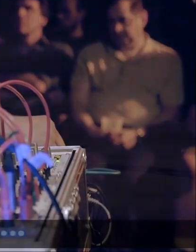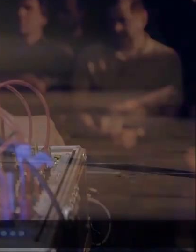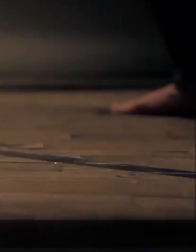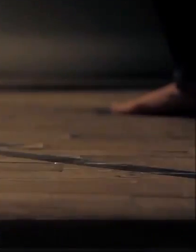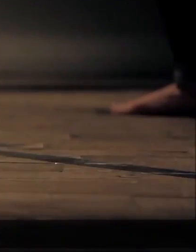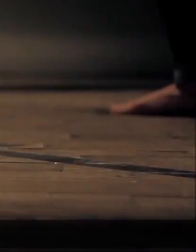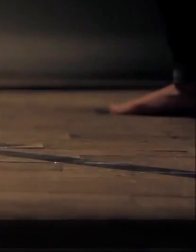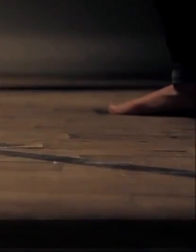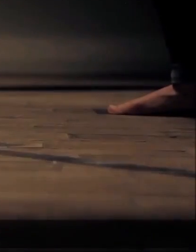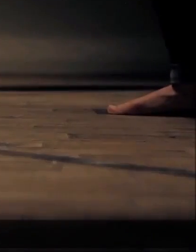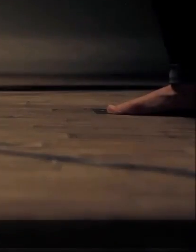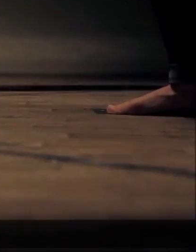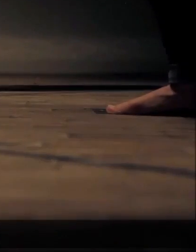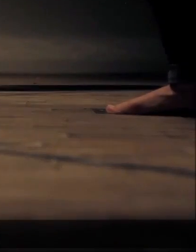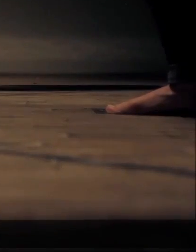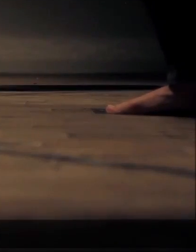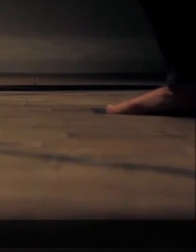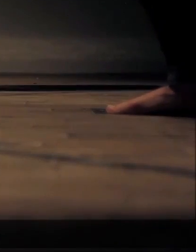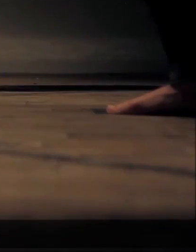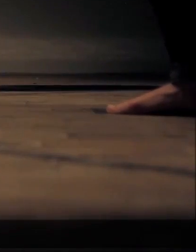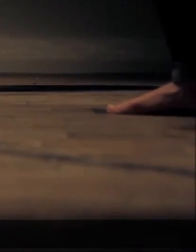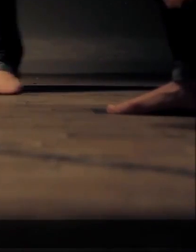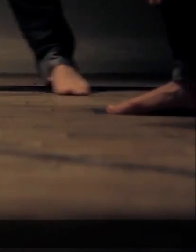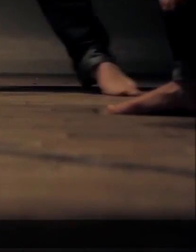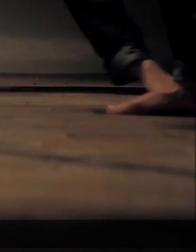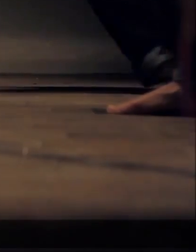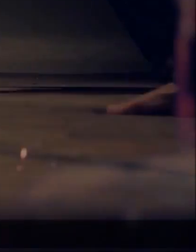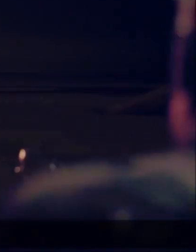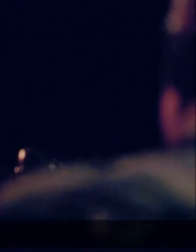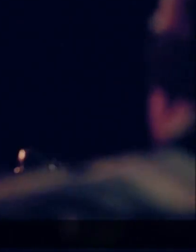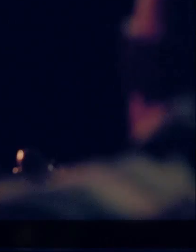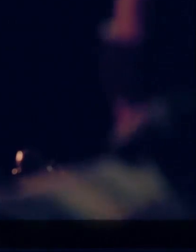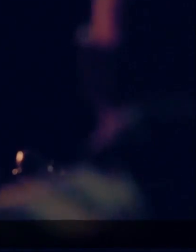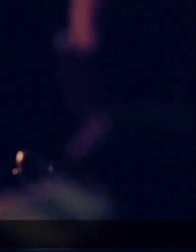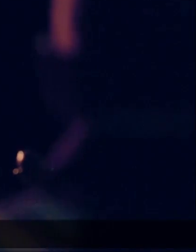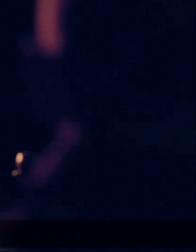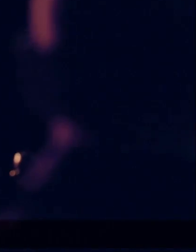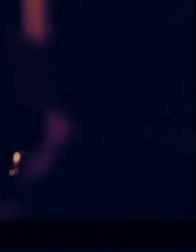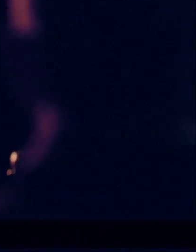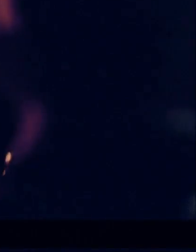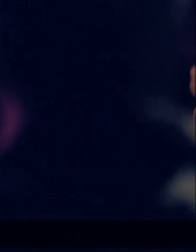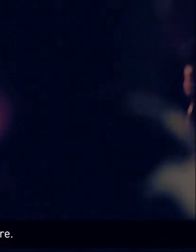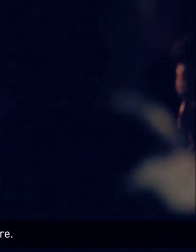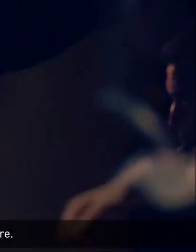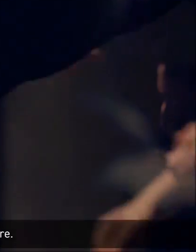We need the cohesive power of the arts, we need its creativity, its empathy, its capacity